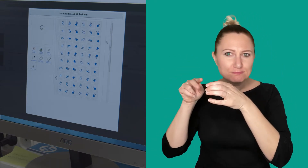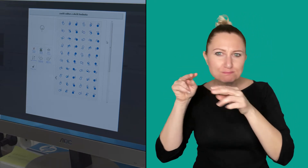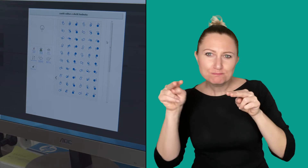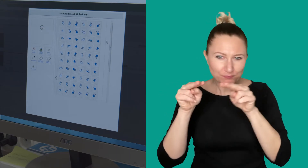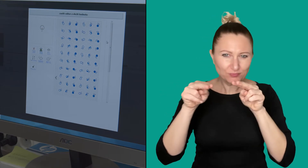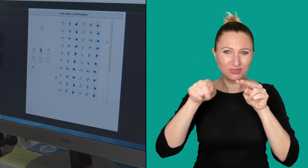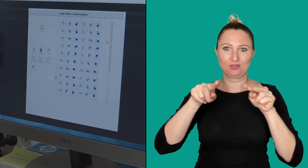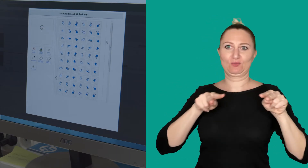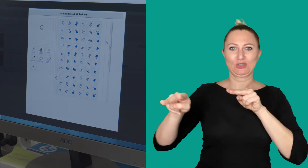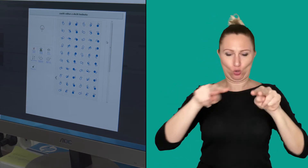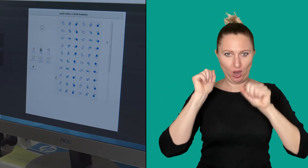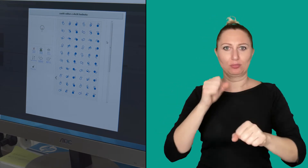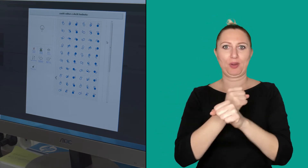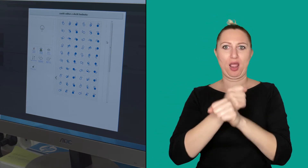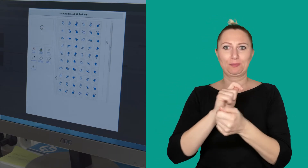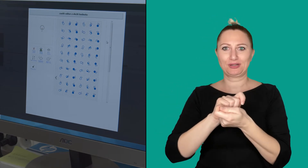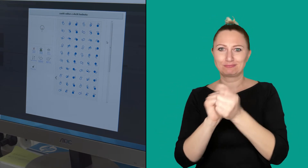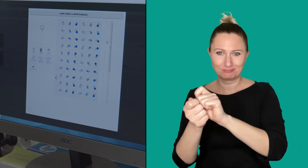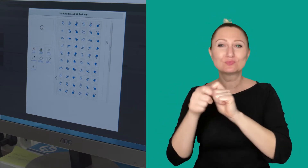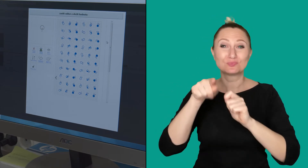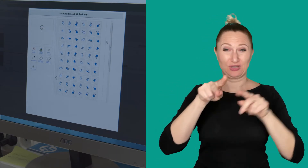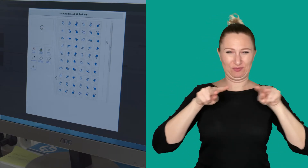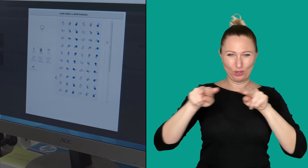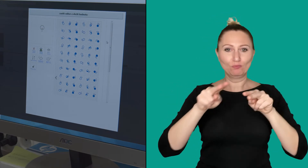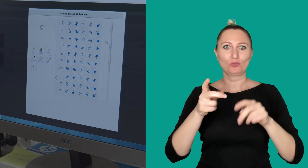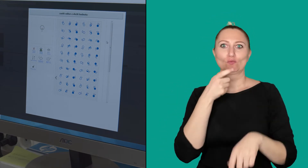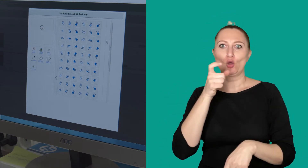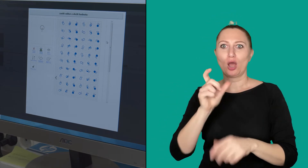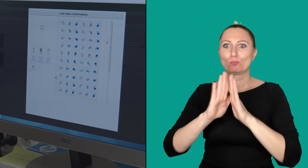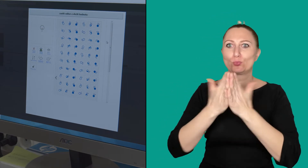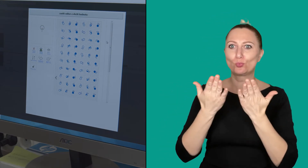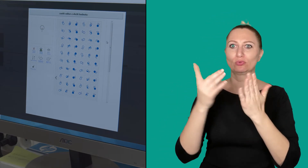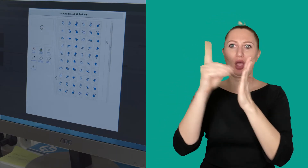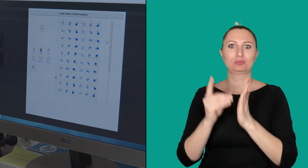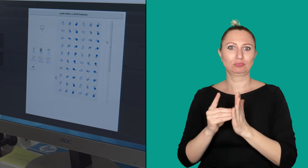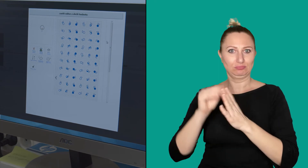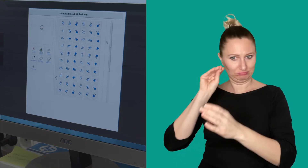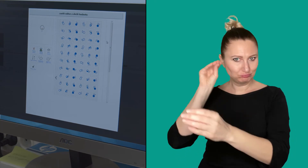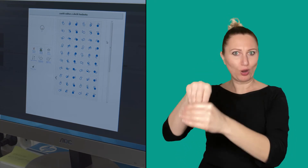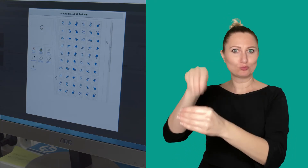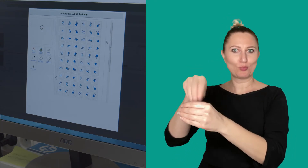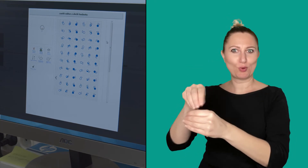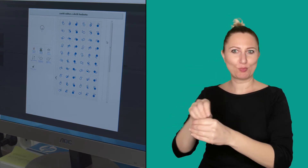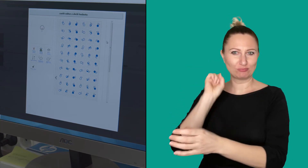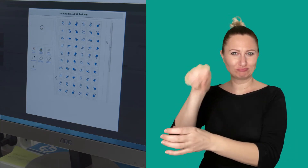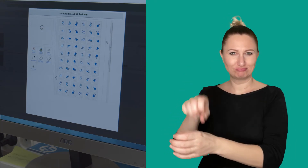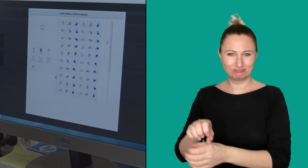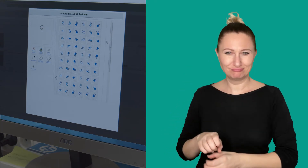to edit the videos and store the videos in a dictionary database.